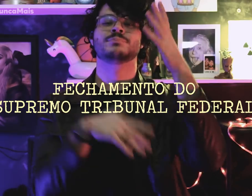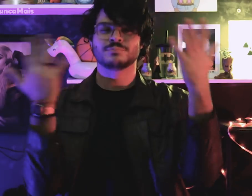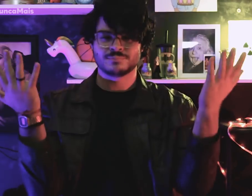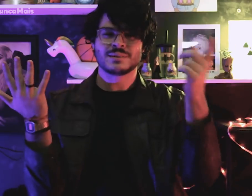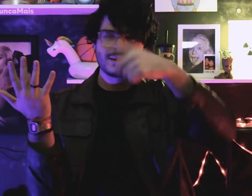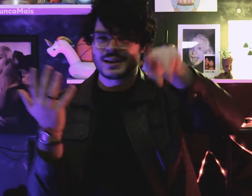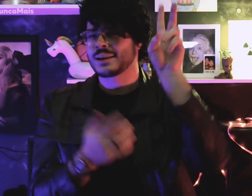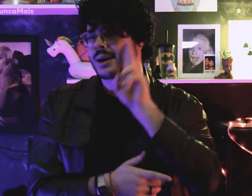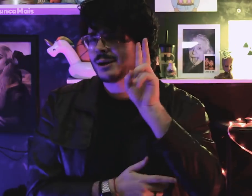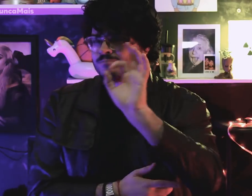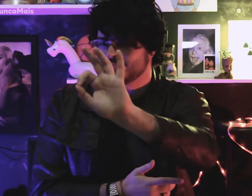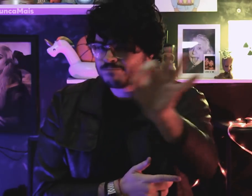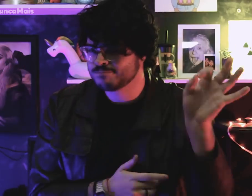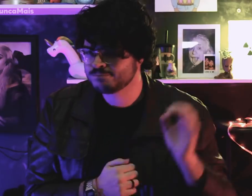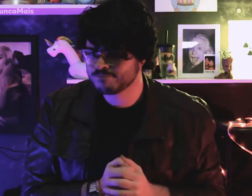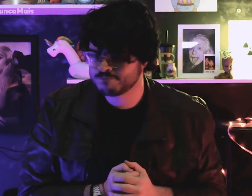in the middle of the coronavirus pandemic, right? Do you remember?